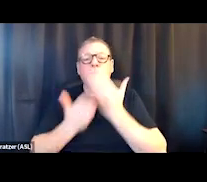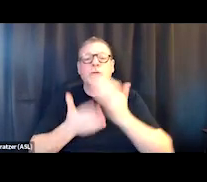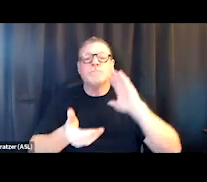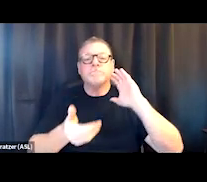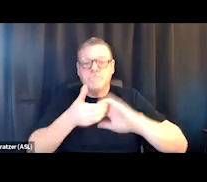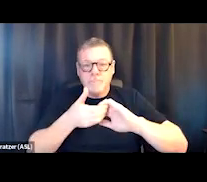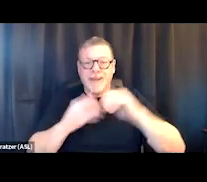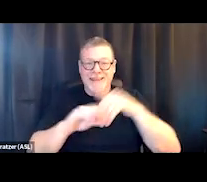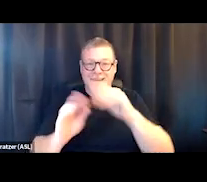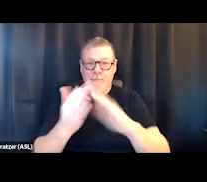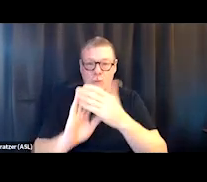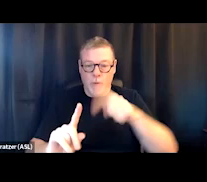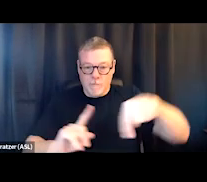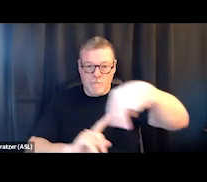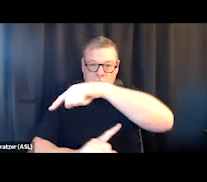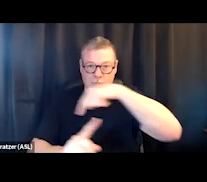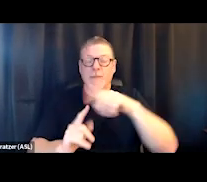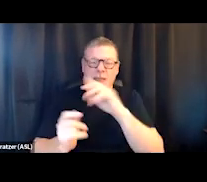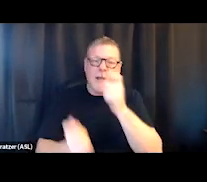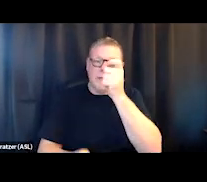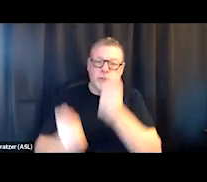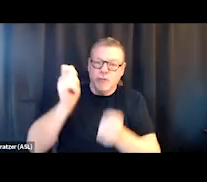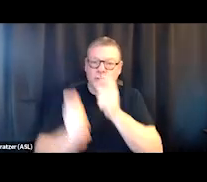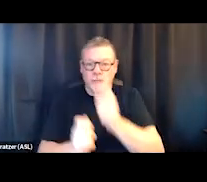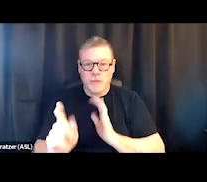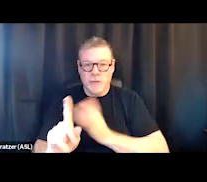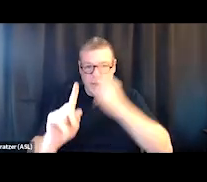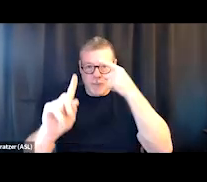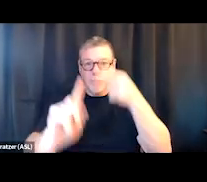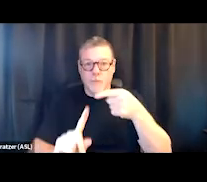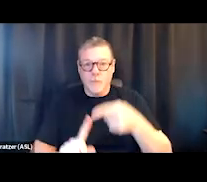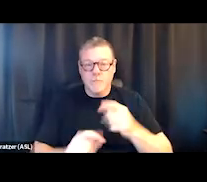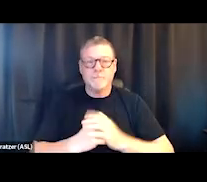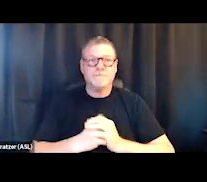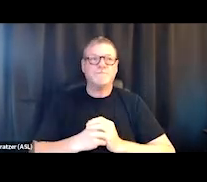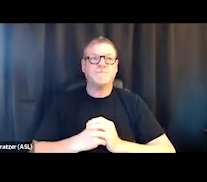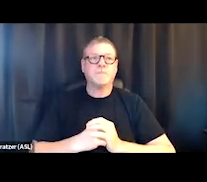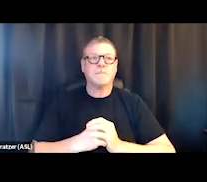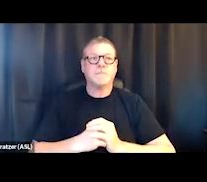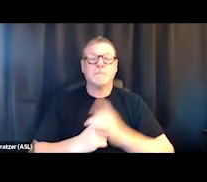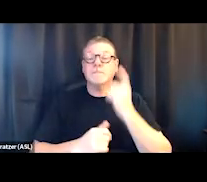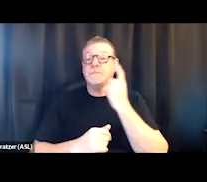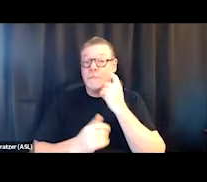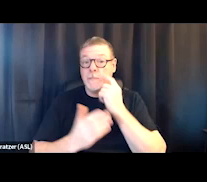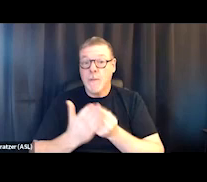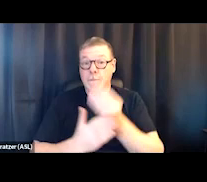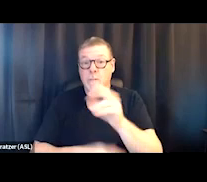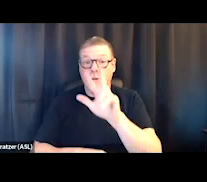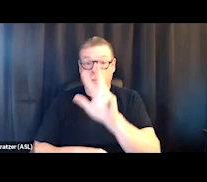and adjust maybe some of our goals around the shelter. We recently then bought a 34-unit motel